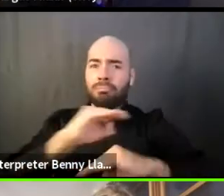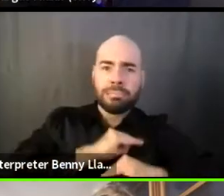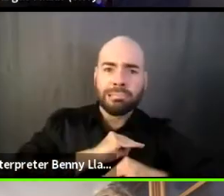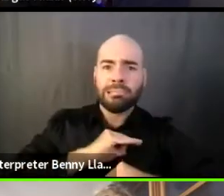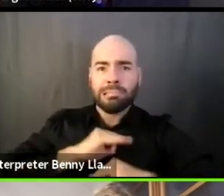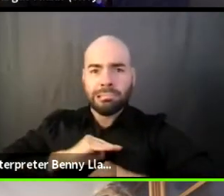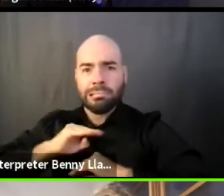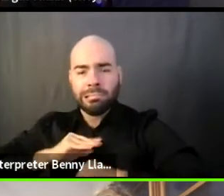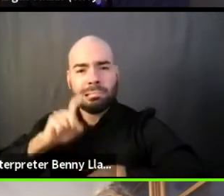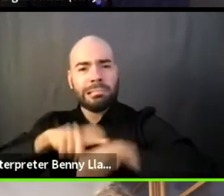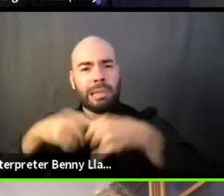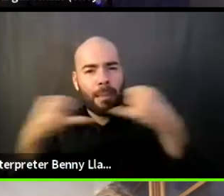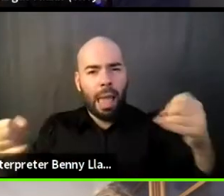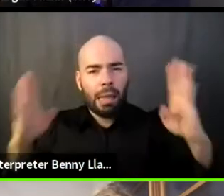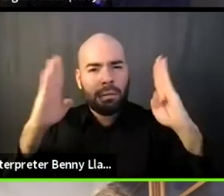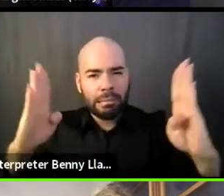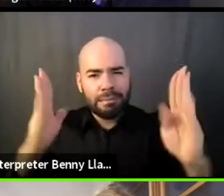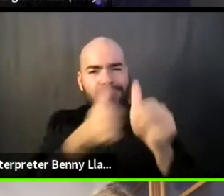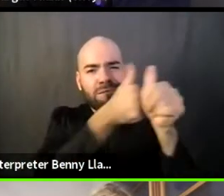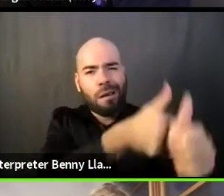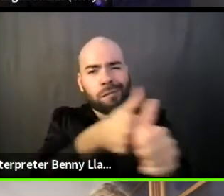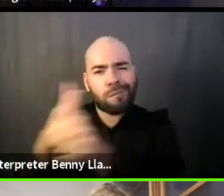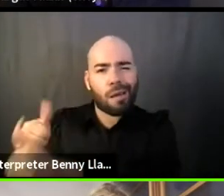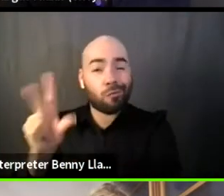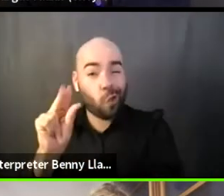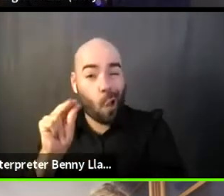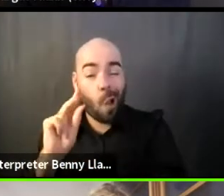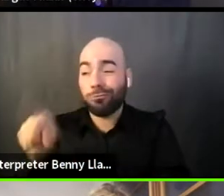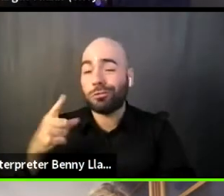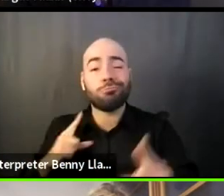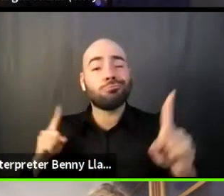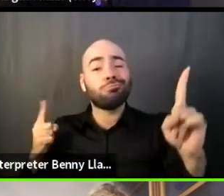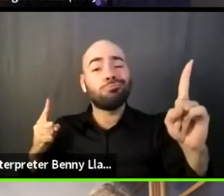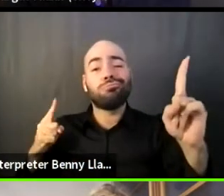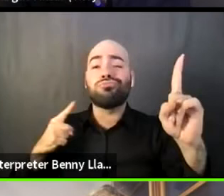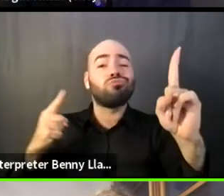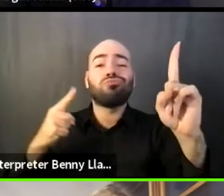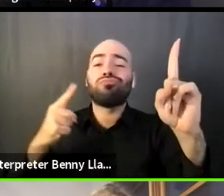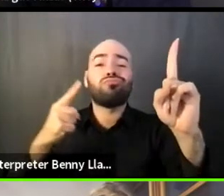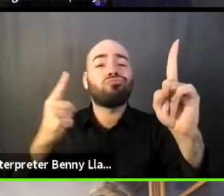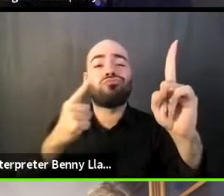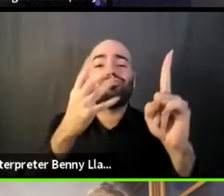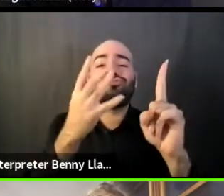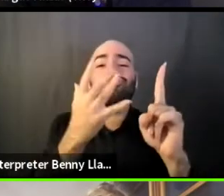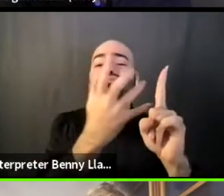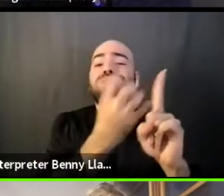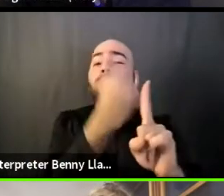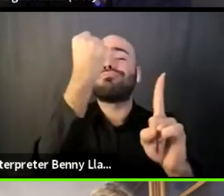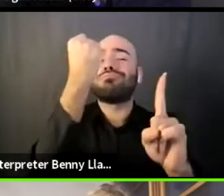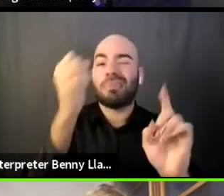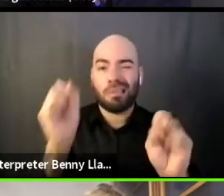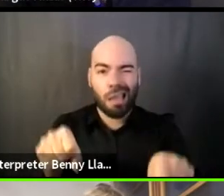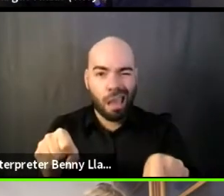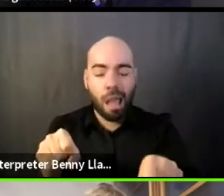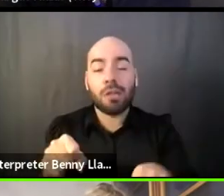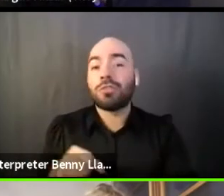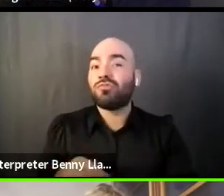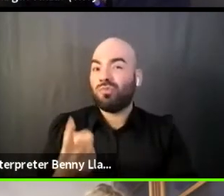So I think those are really two specific things that have come to light for me throughout this collaborative process,